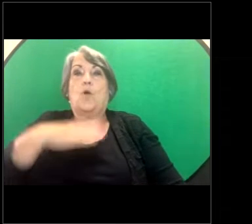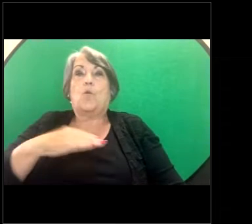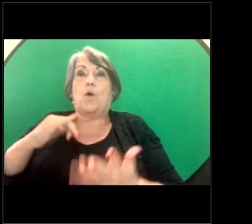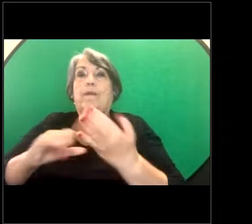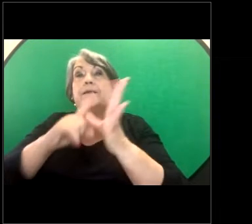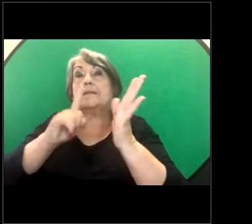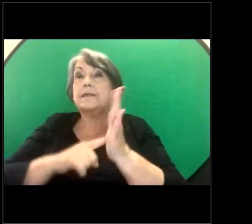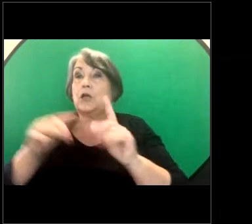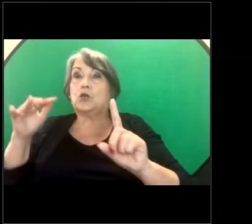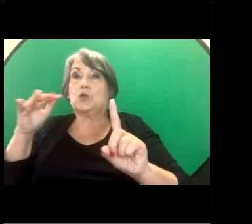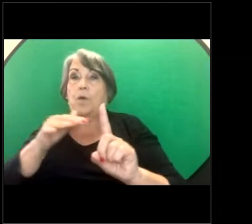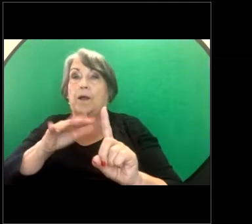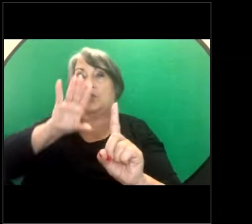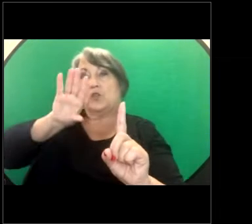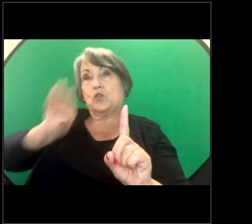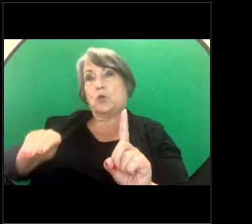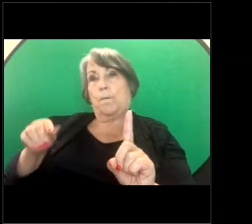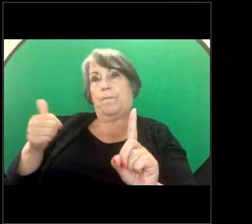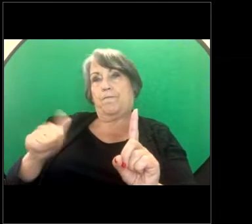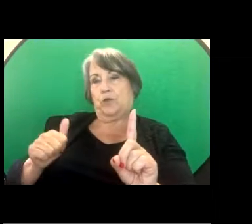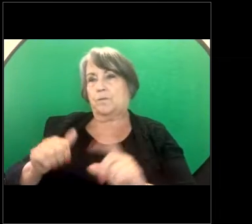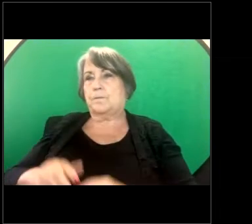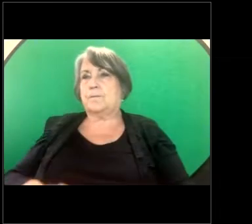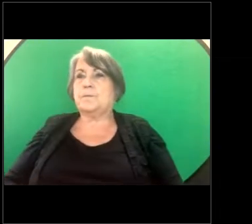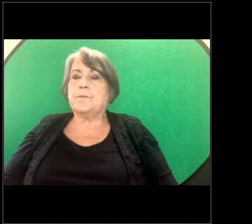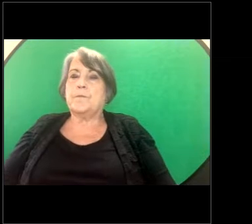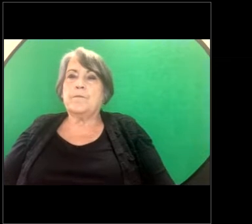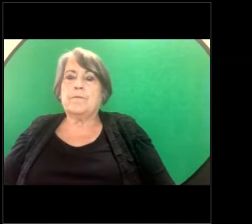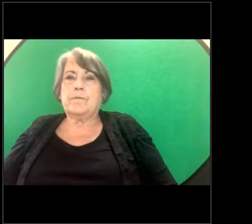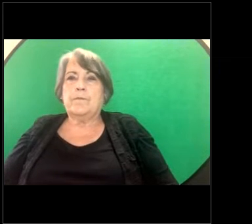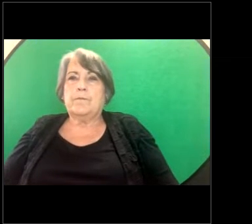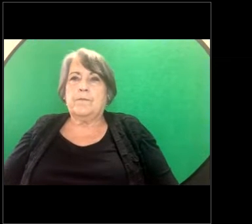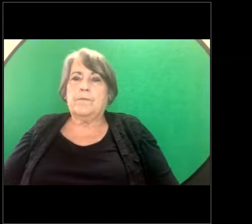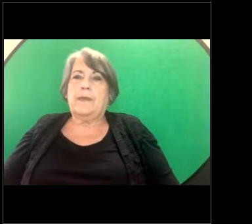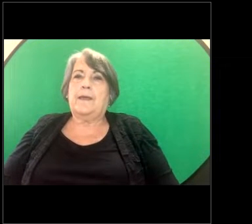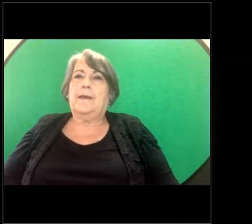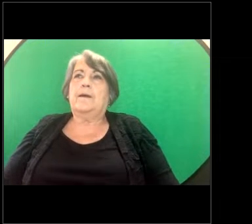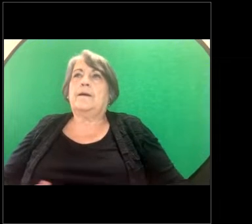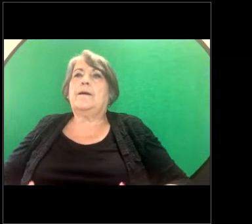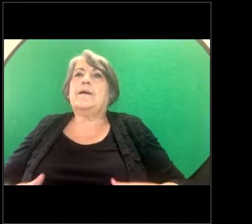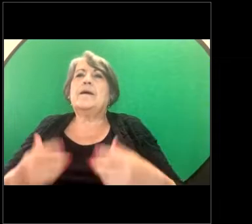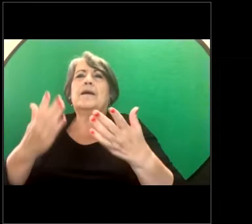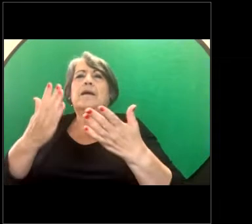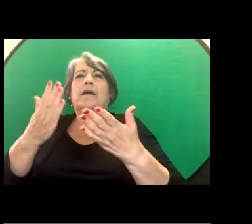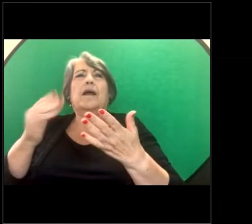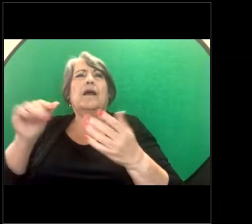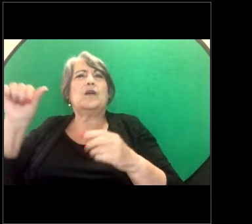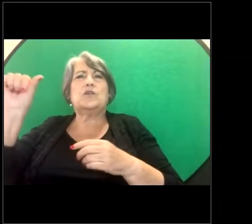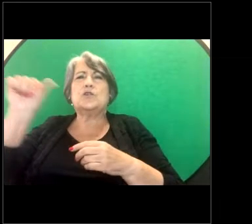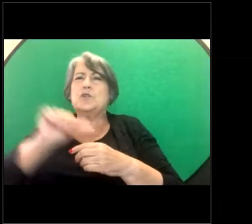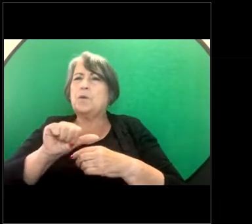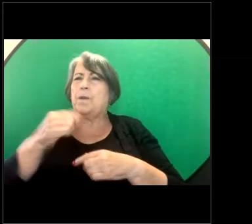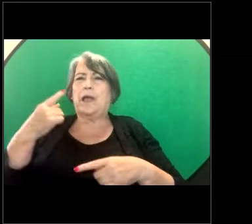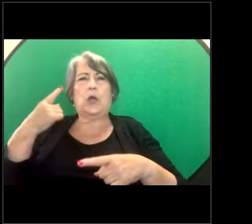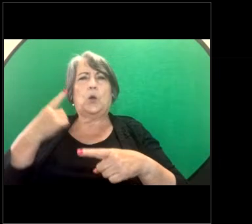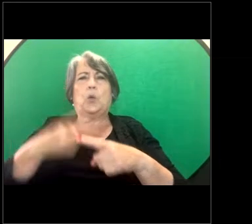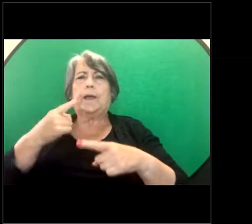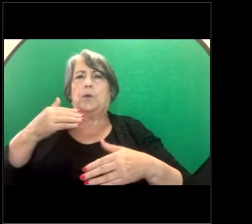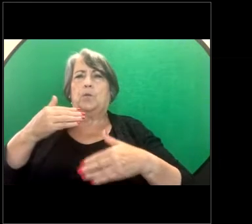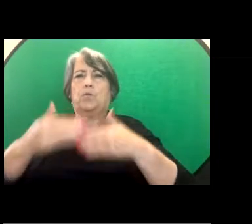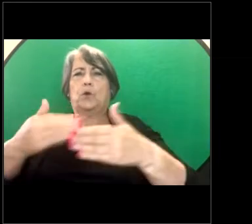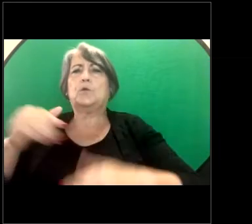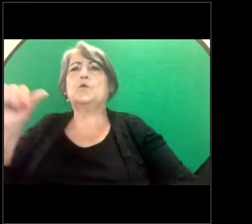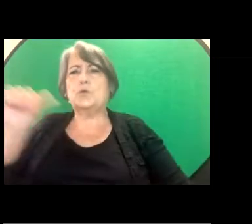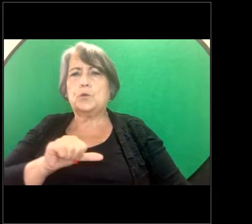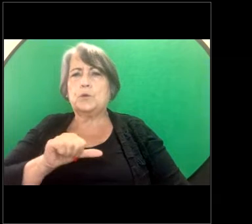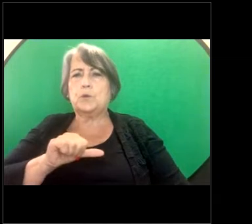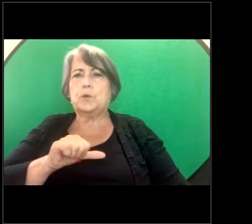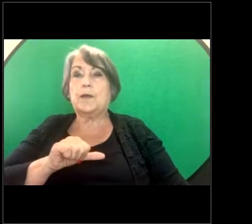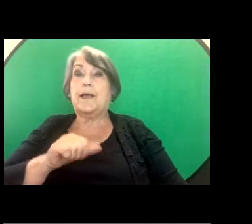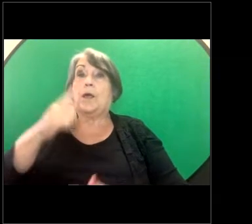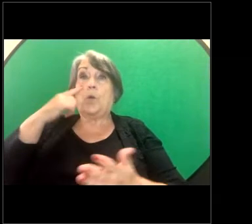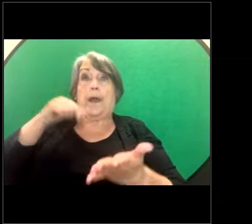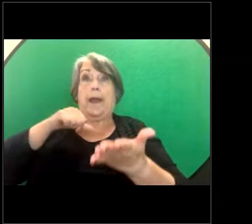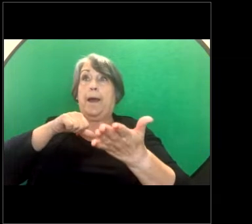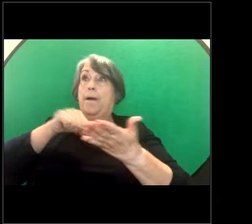stop. It's supposed to be a fairly quick process so once an application is made to the Fair Work